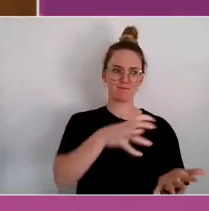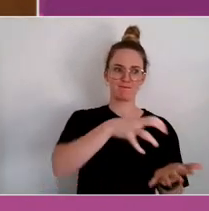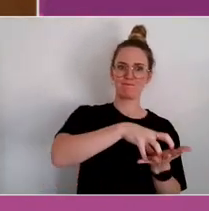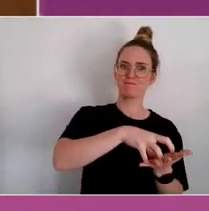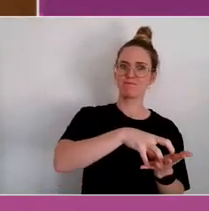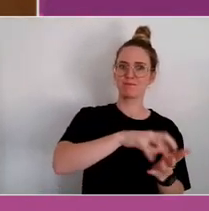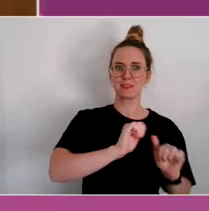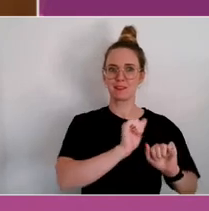expertise.